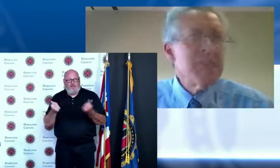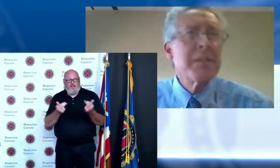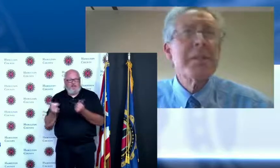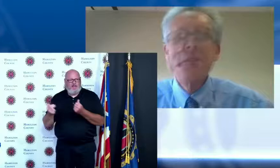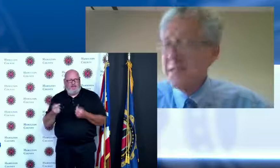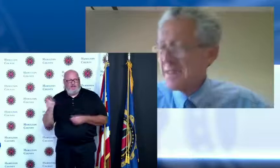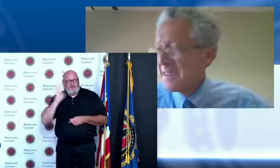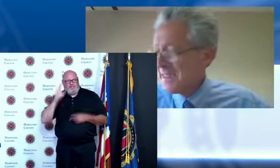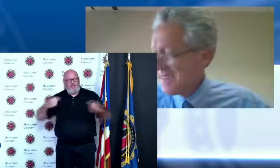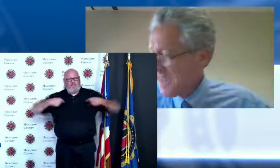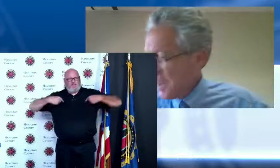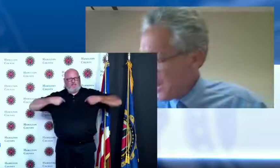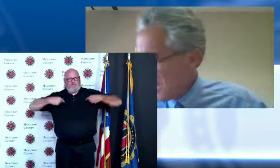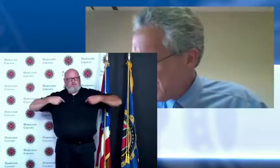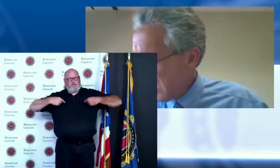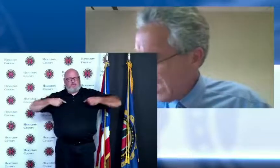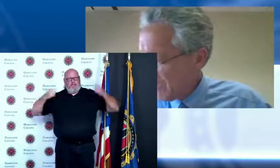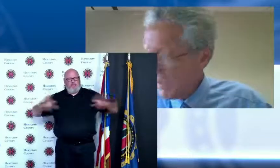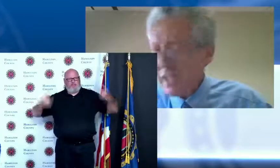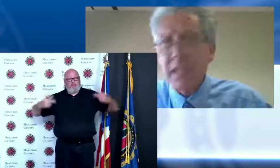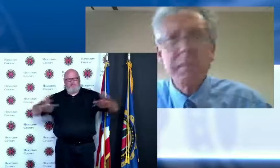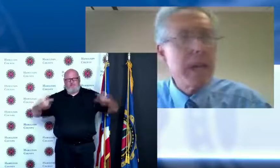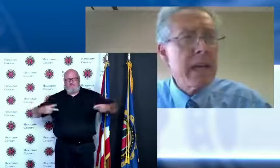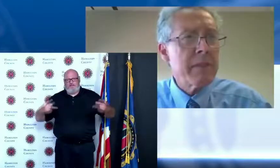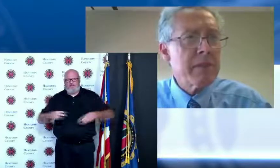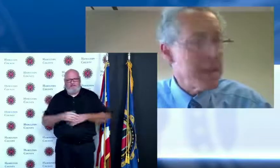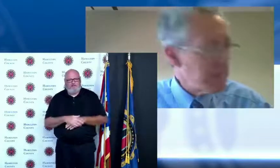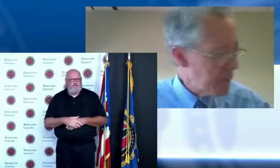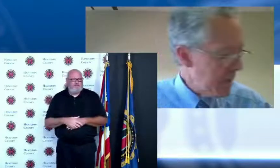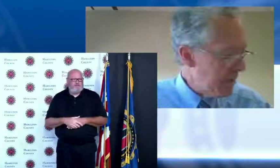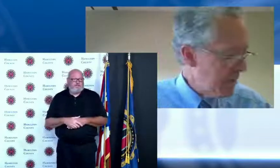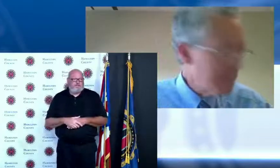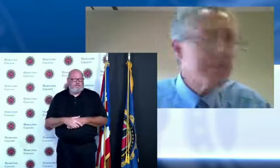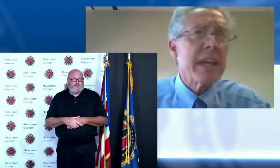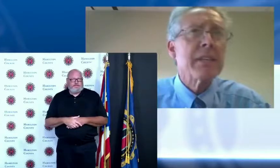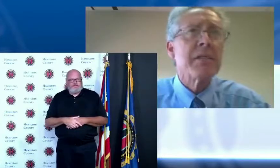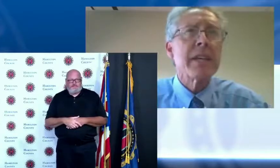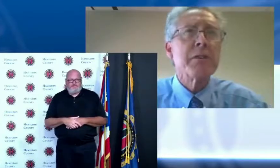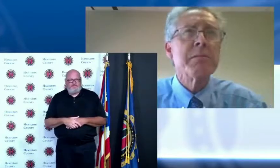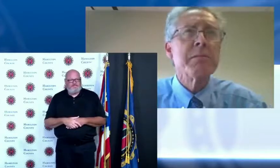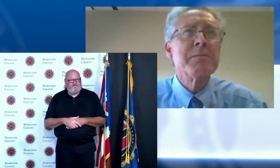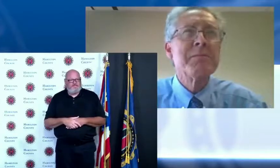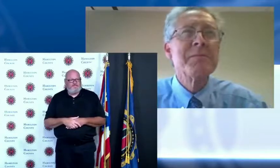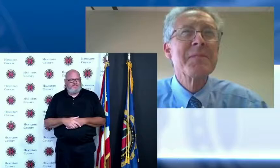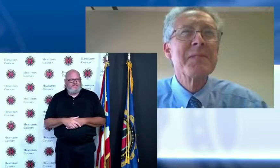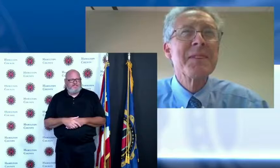split it half c's with you I have the I have the tape saved thank you we can both retire John